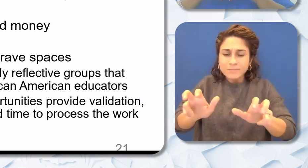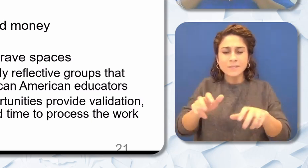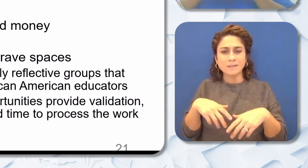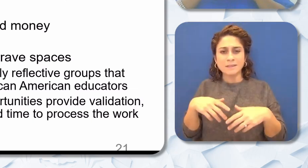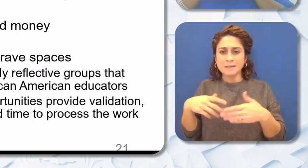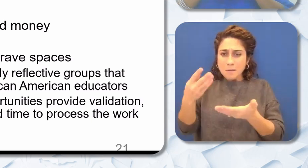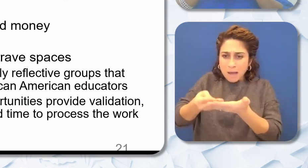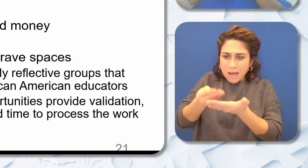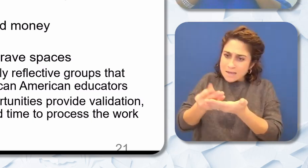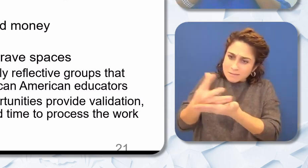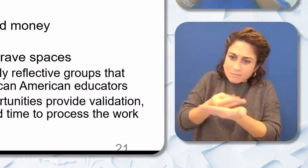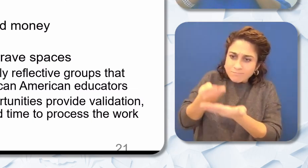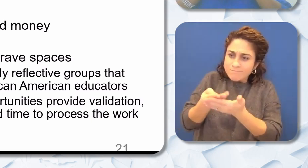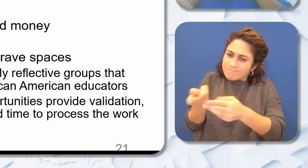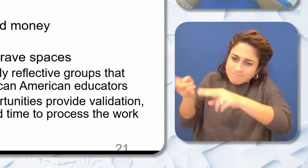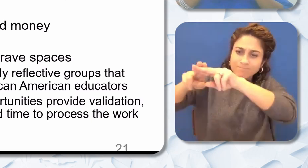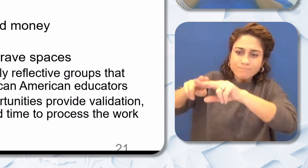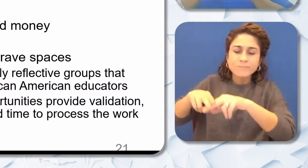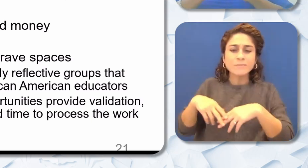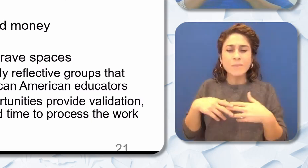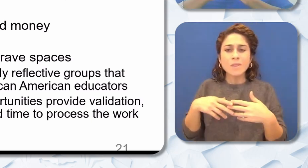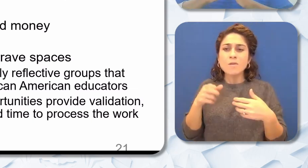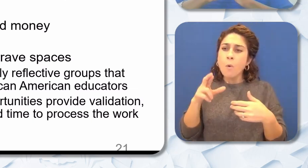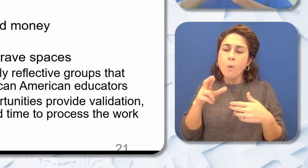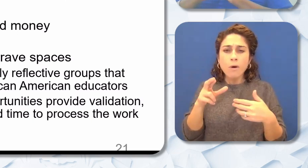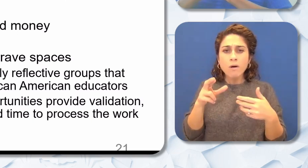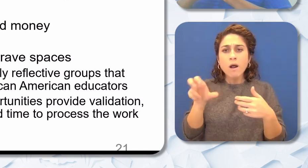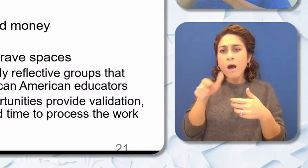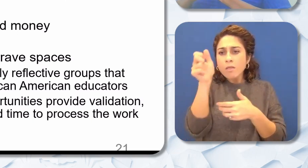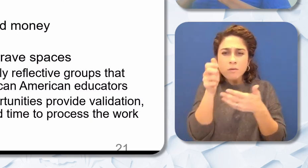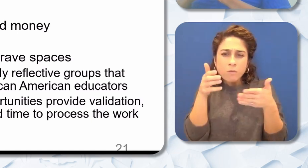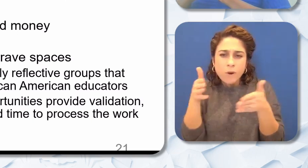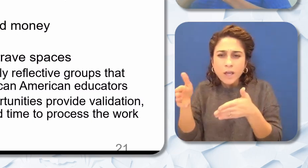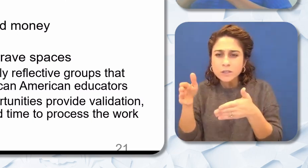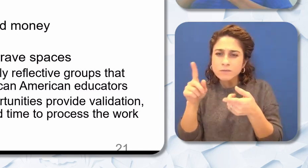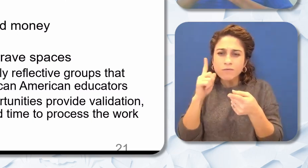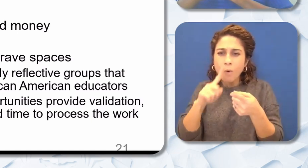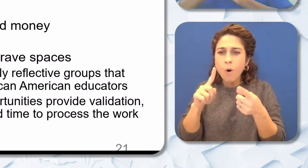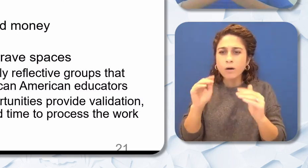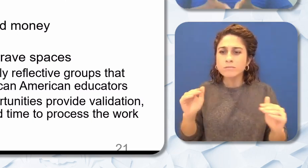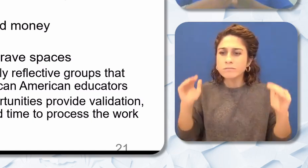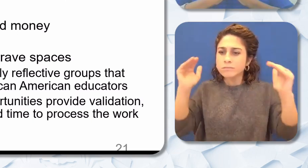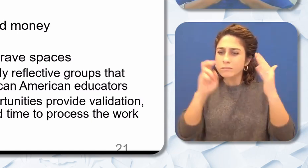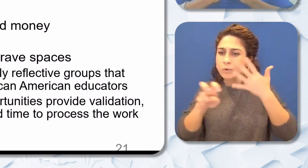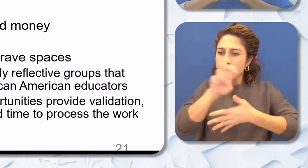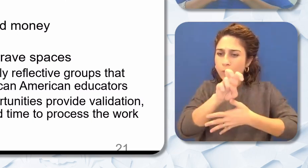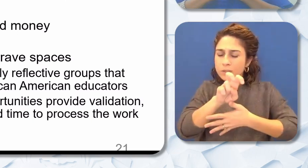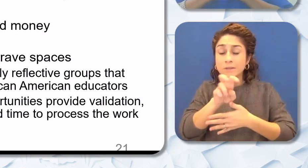pathways and opportunities to promote especially for early ed childhood educators. I myself was in